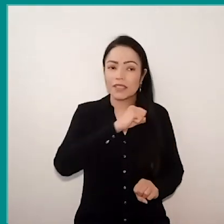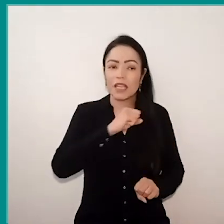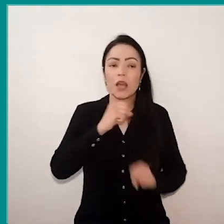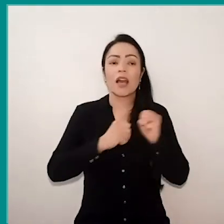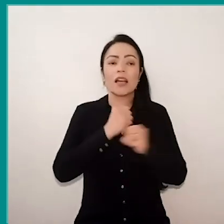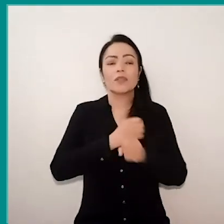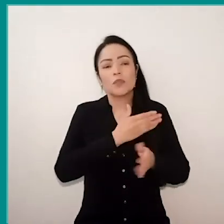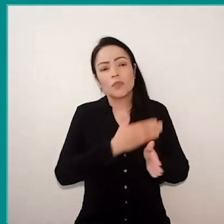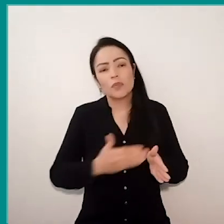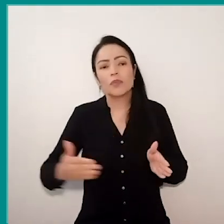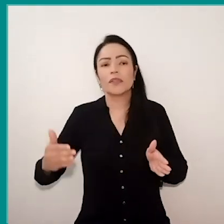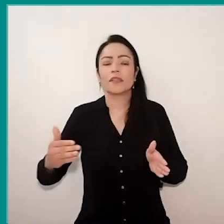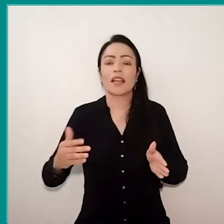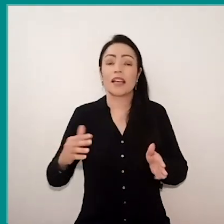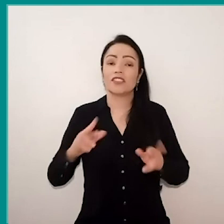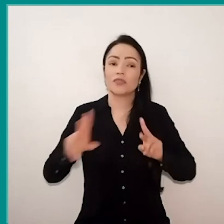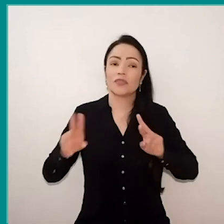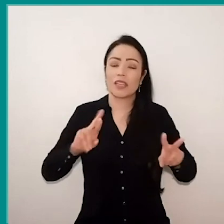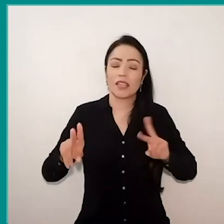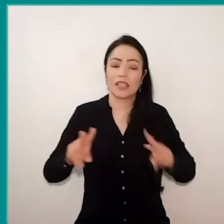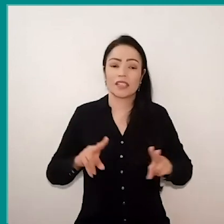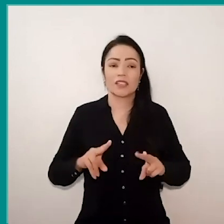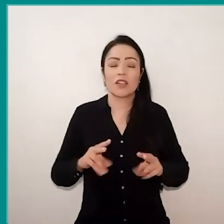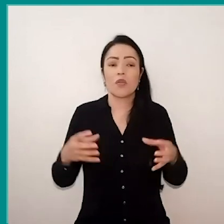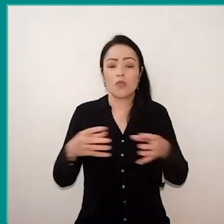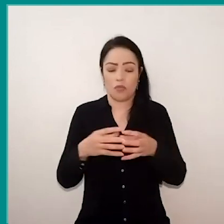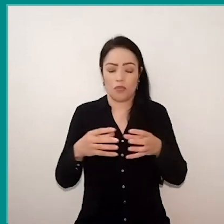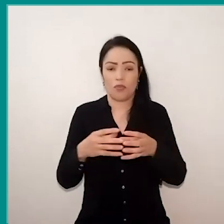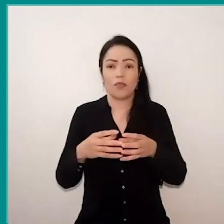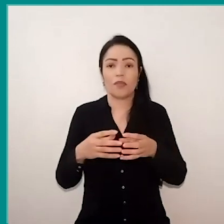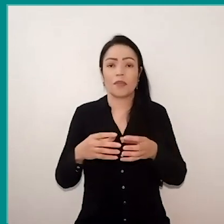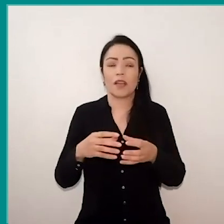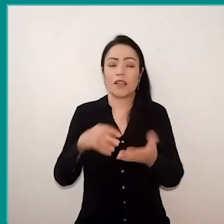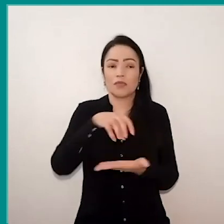by the different teams of the Núcleo Infâncias e Juventudes do Sesc.